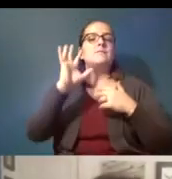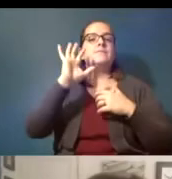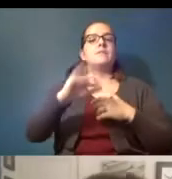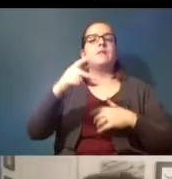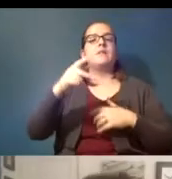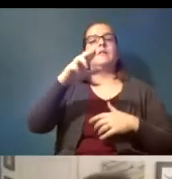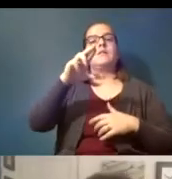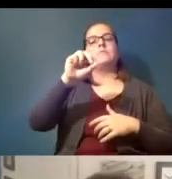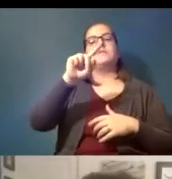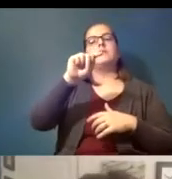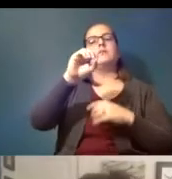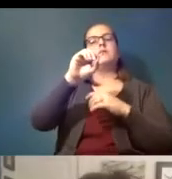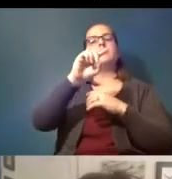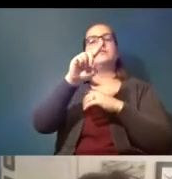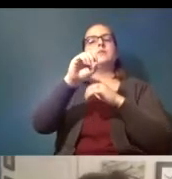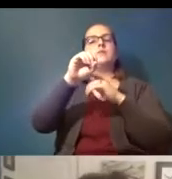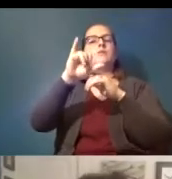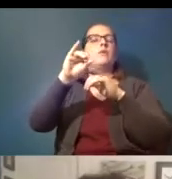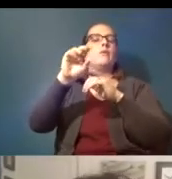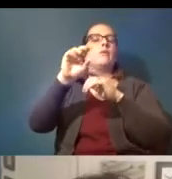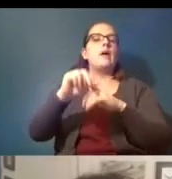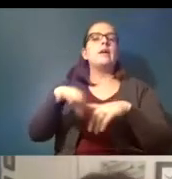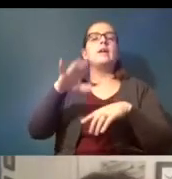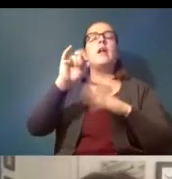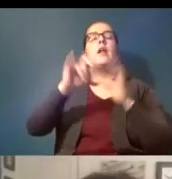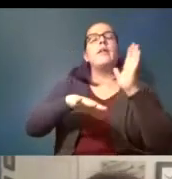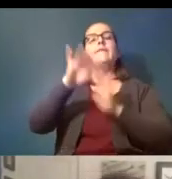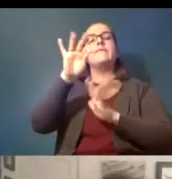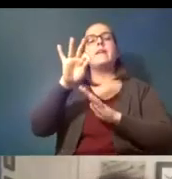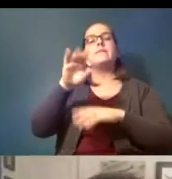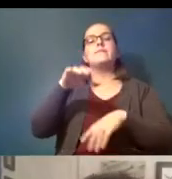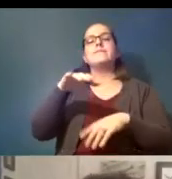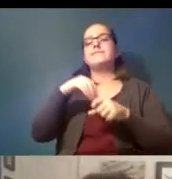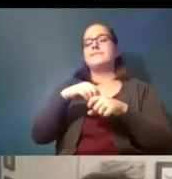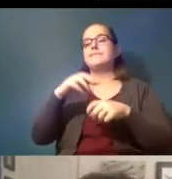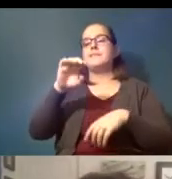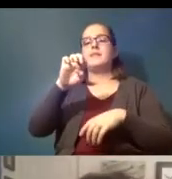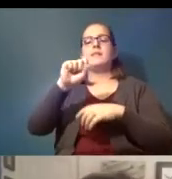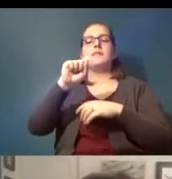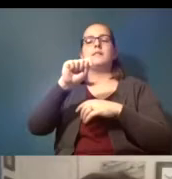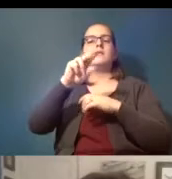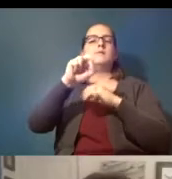it's a tin tinted ciliate and they are found in estuaries they're found in the ocean they're found